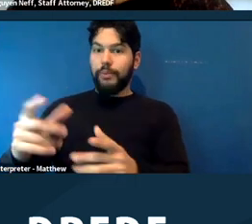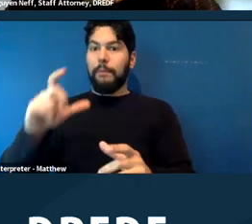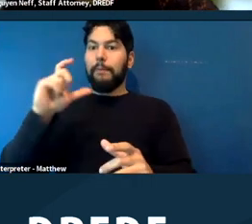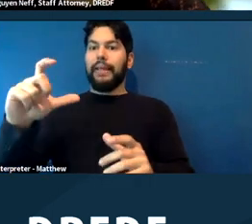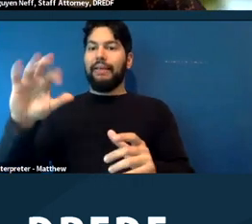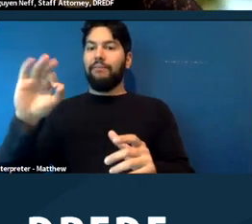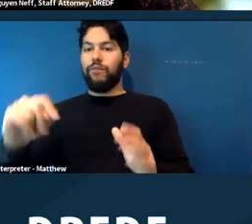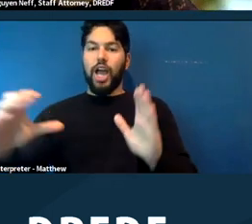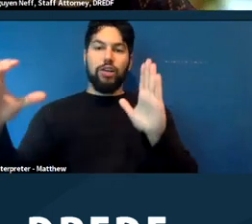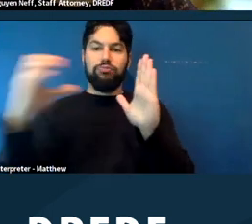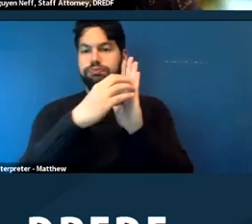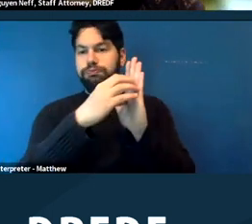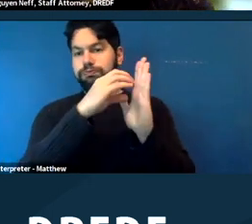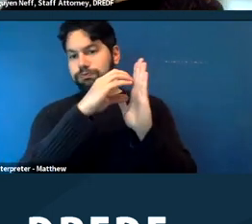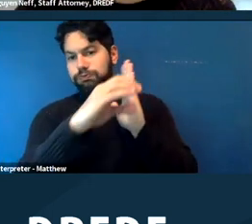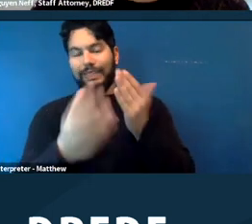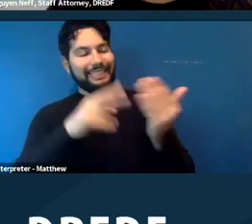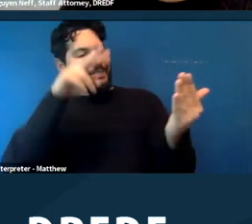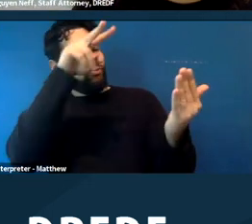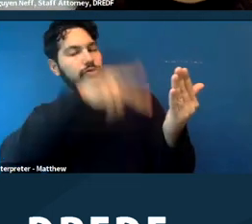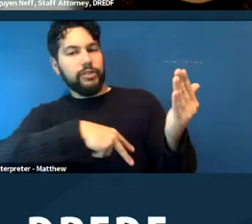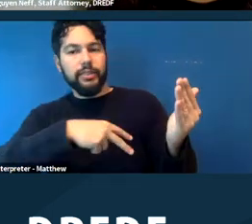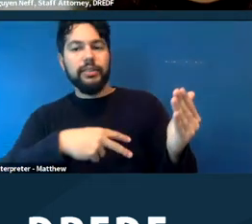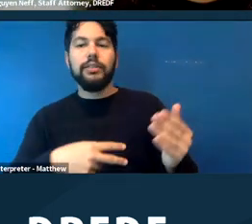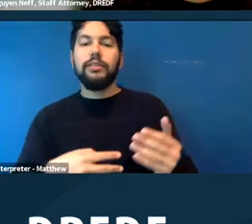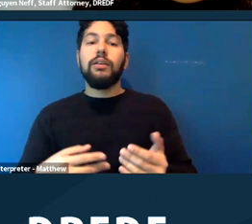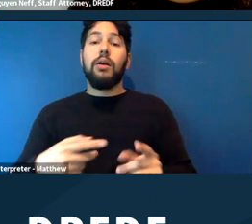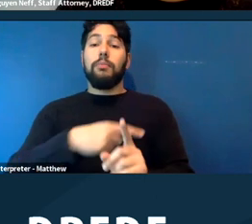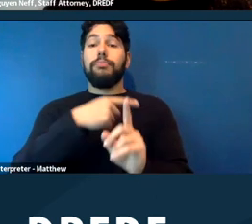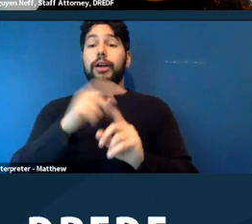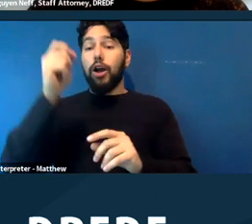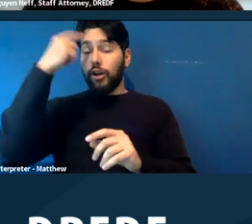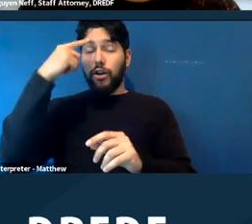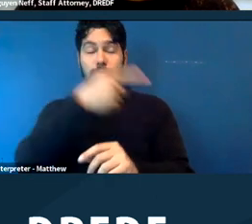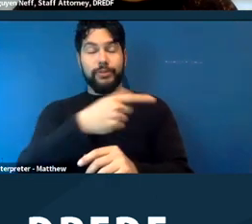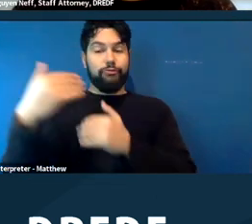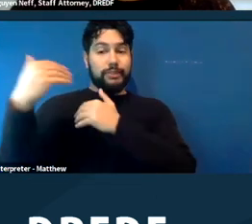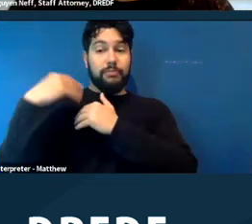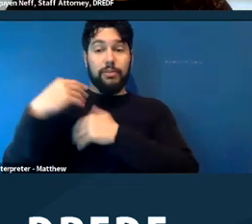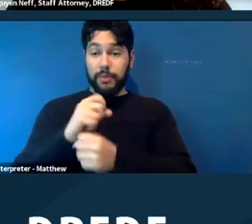In addition, the government must ensure that people with disabilities are getting proper